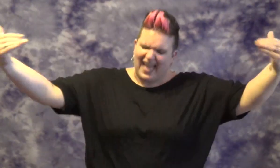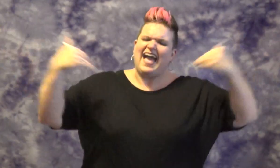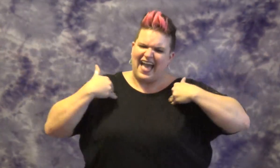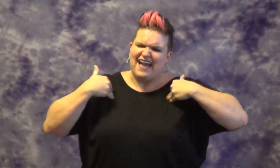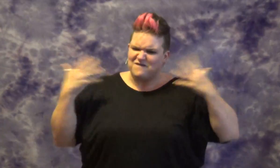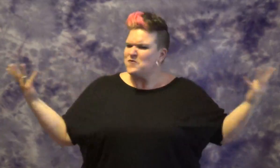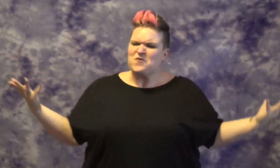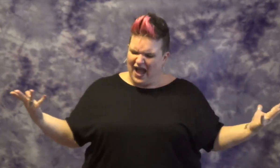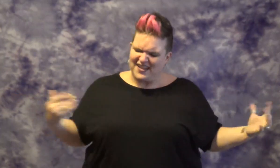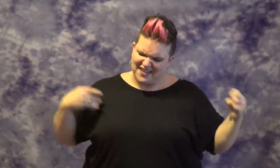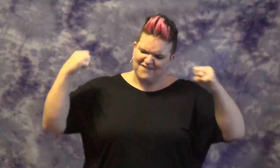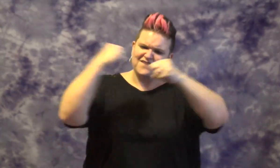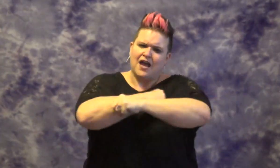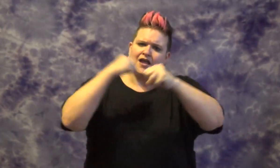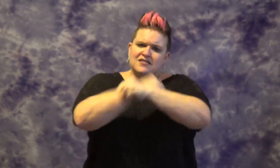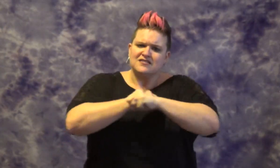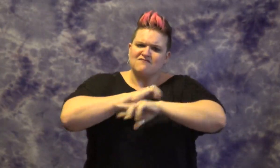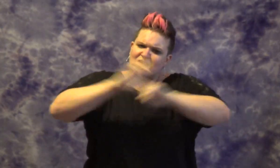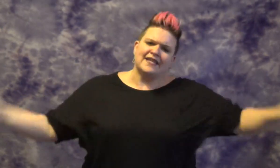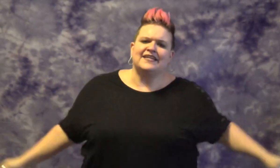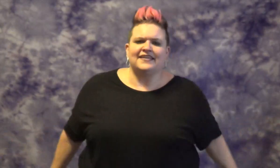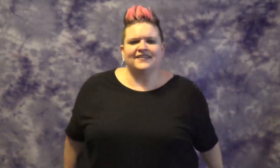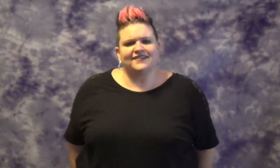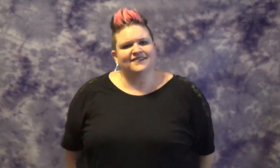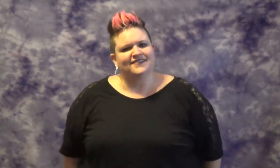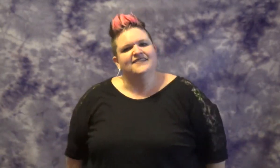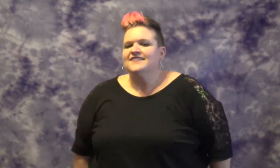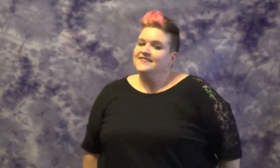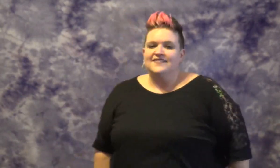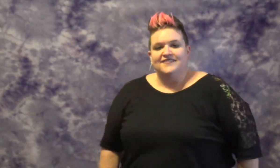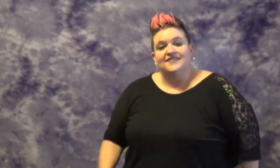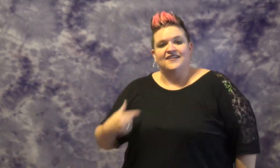STILL WHAT PHYSICAL (FIGHT) READY